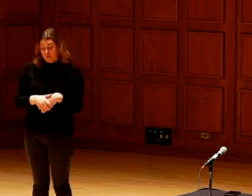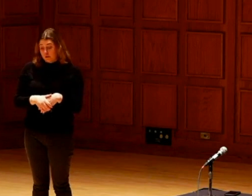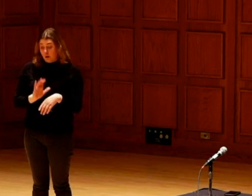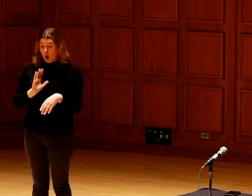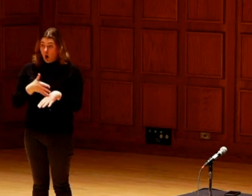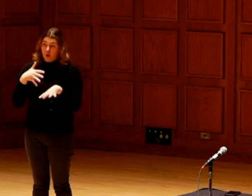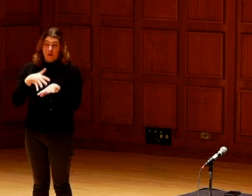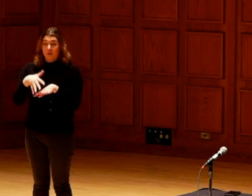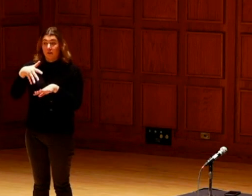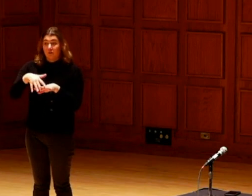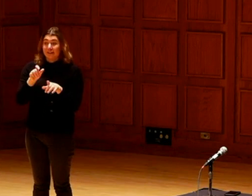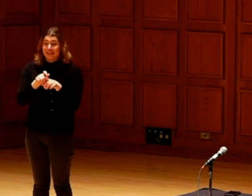I couldn't find anyone that had the seed.